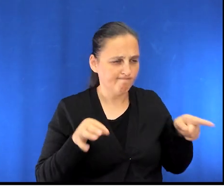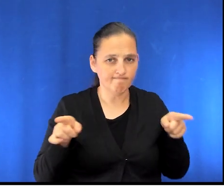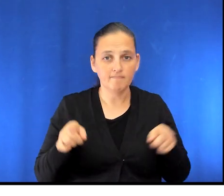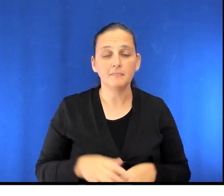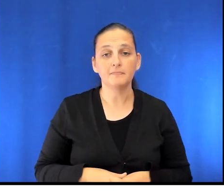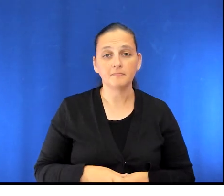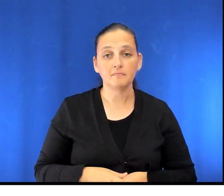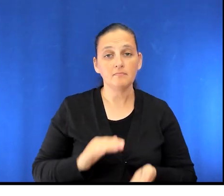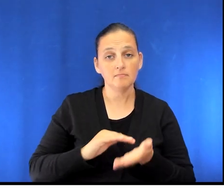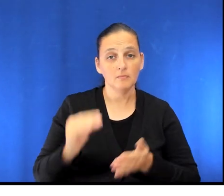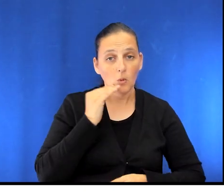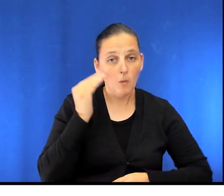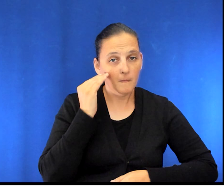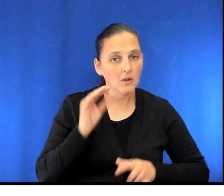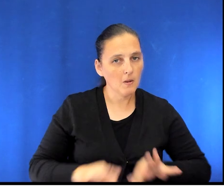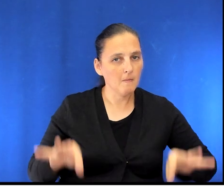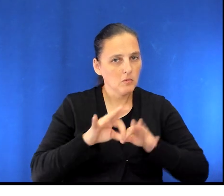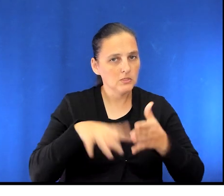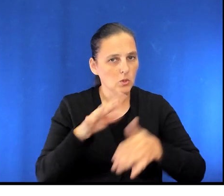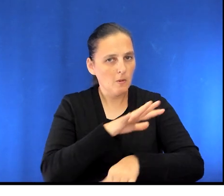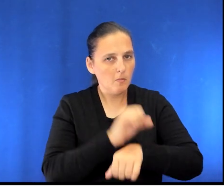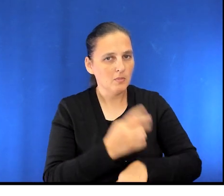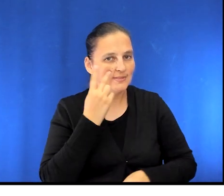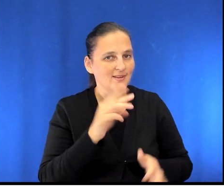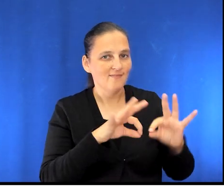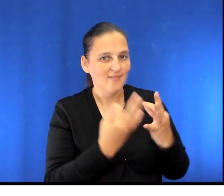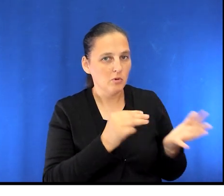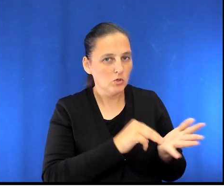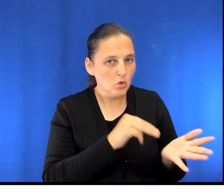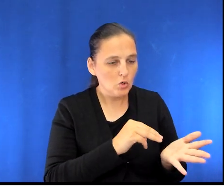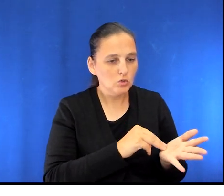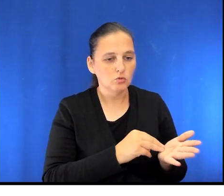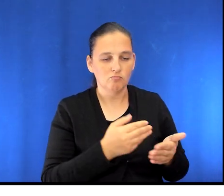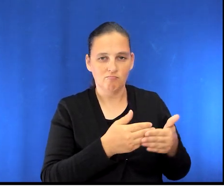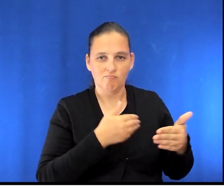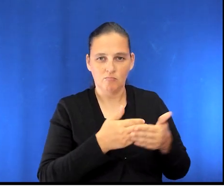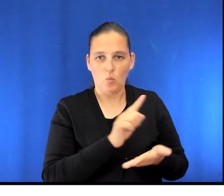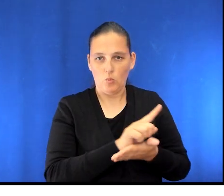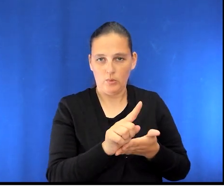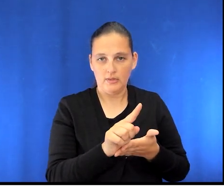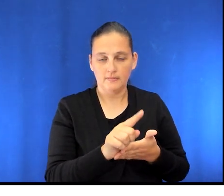to see your family doctor or nurse practitioner in one week. You will also need to schedule an appointment to see your